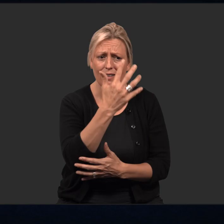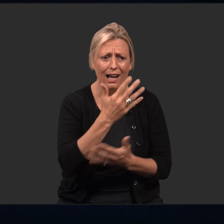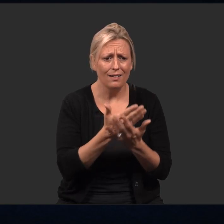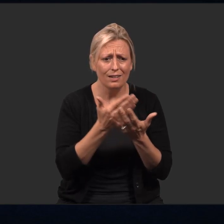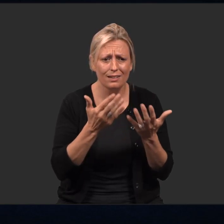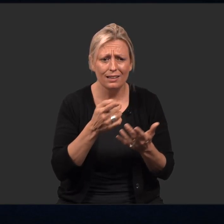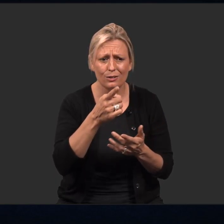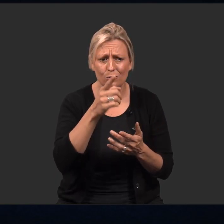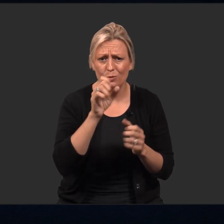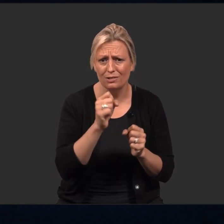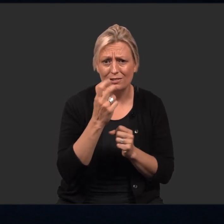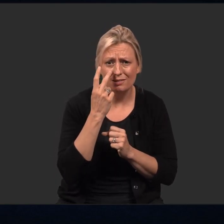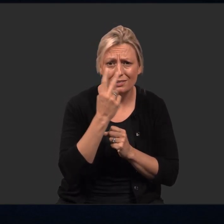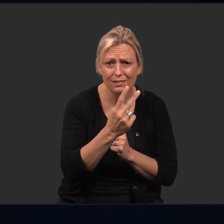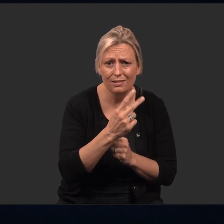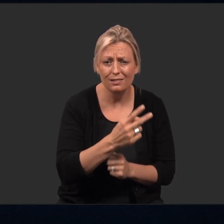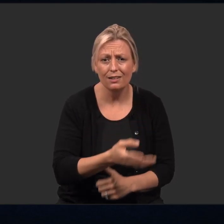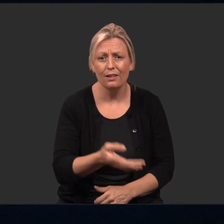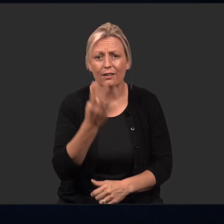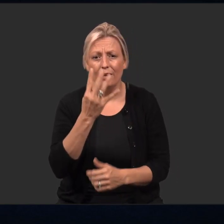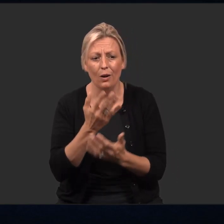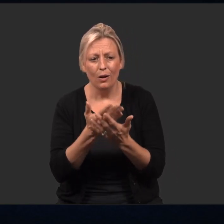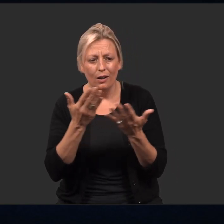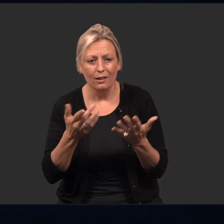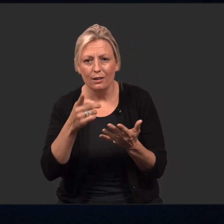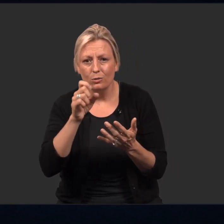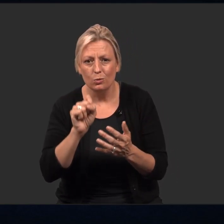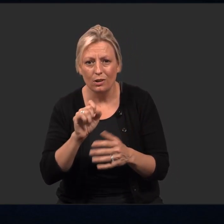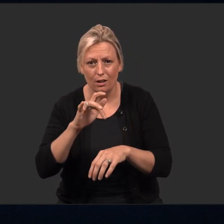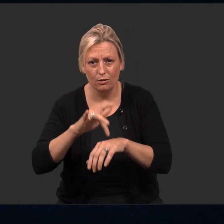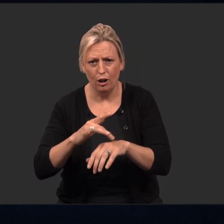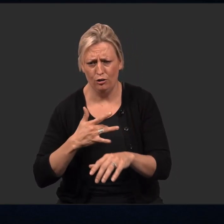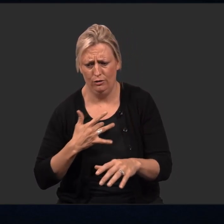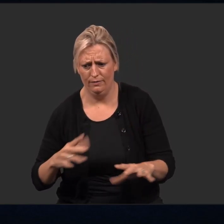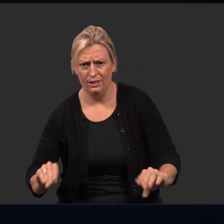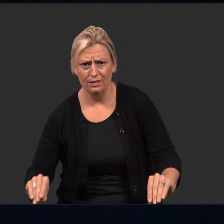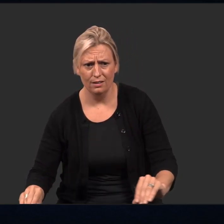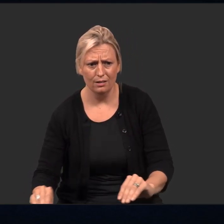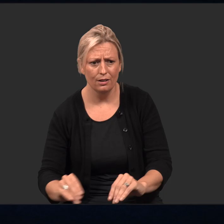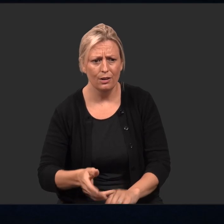This sensory approach-- five things you can see, four things you can touch,